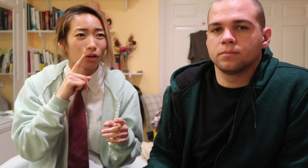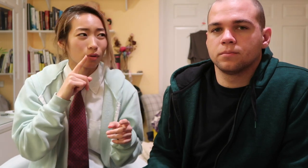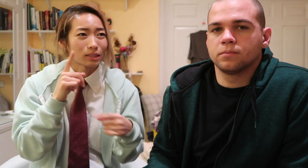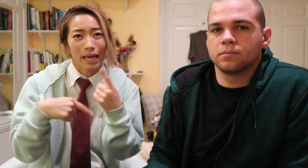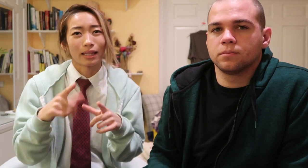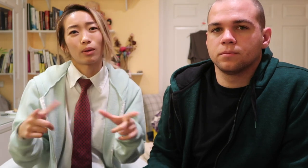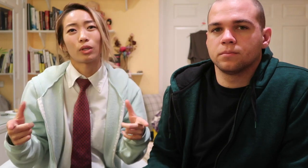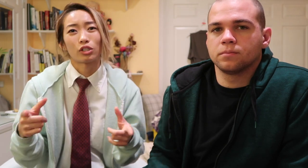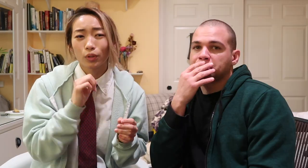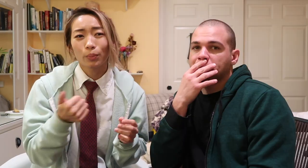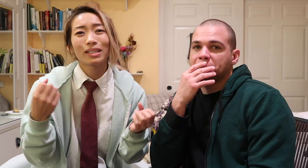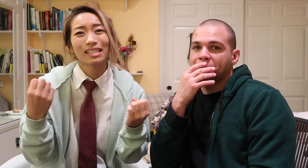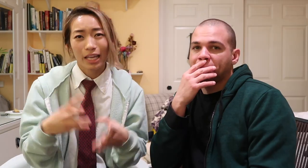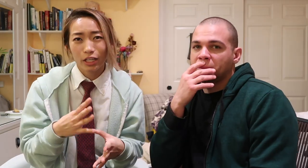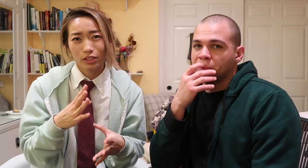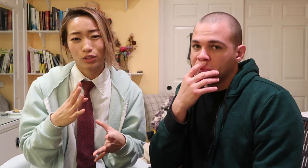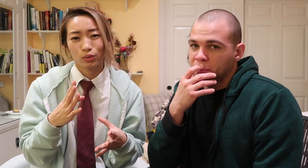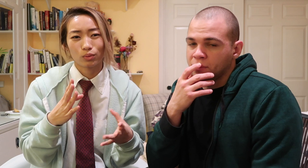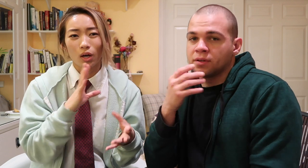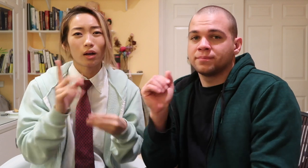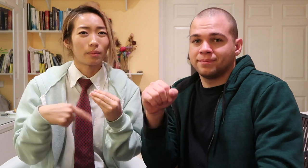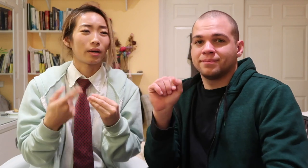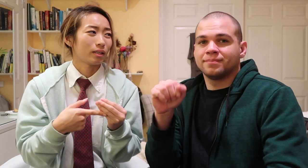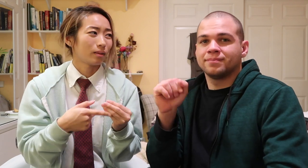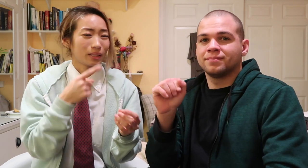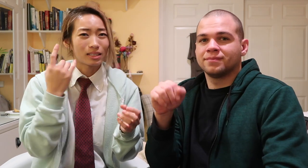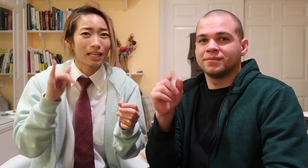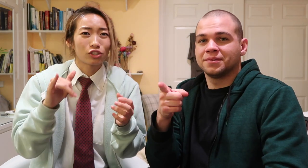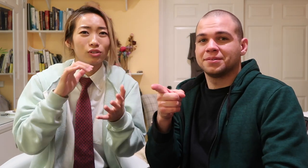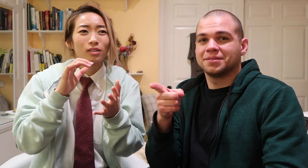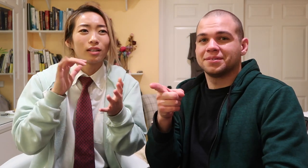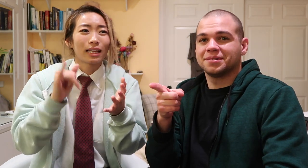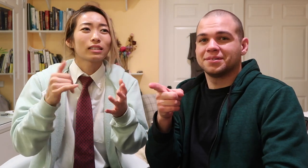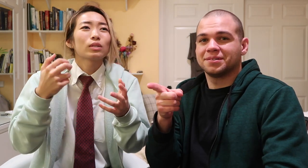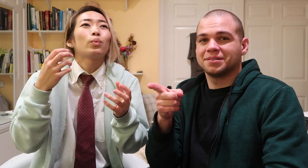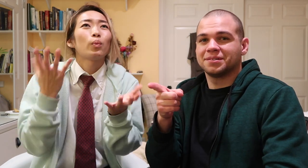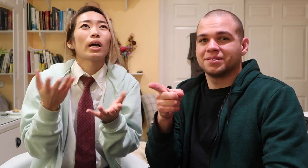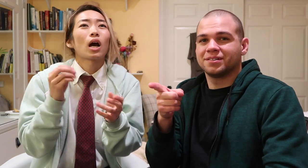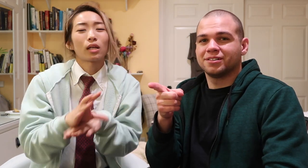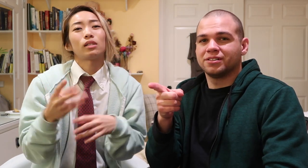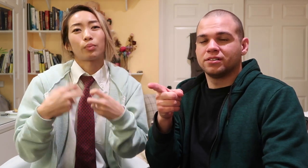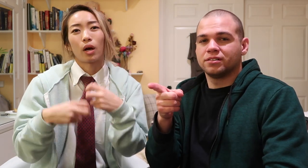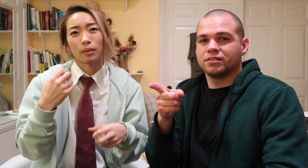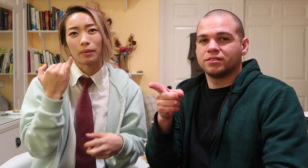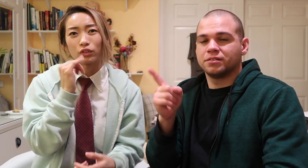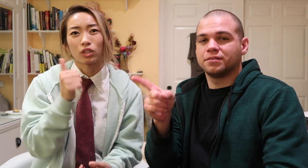know sign language don't be scared to talk about it because that's just that's what causes the problem if you're not